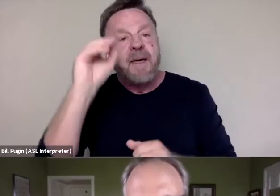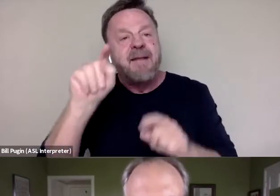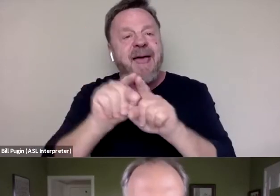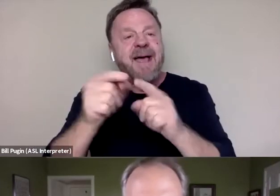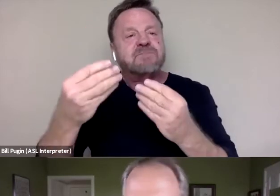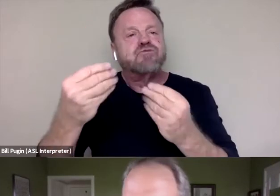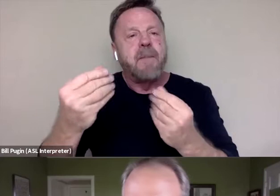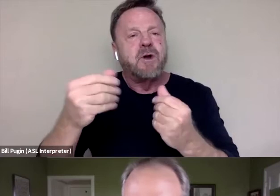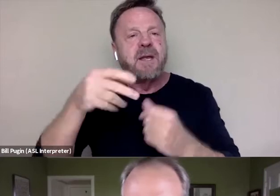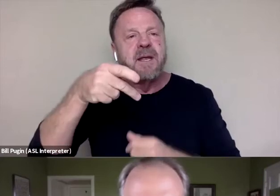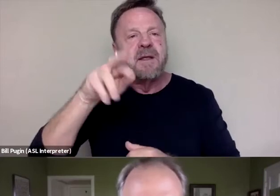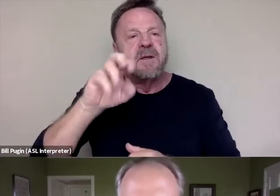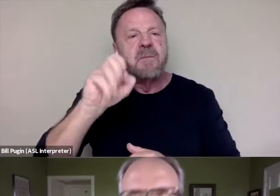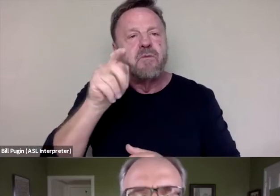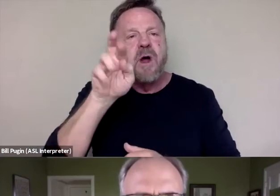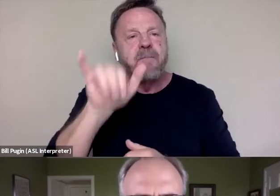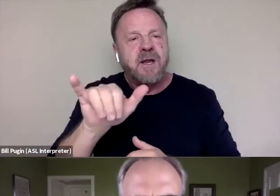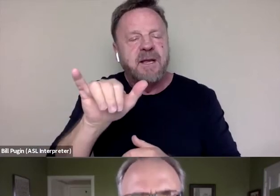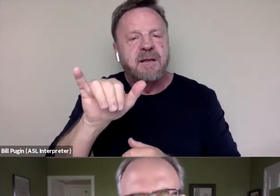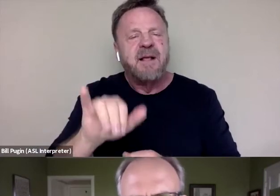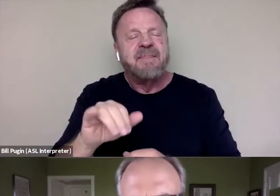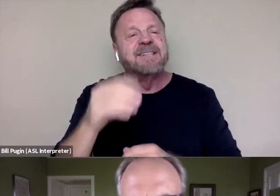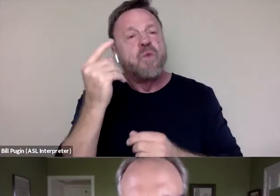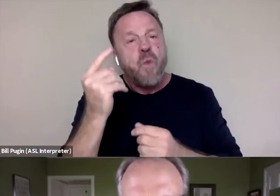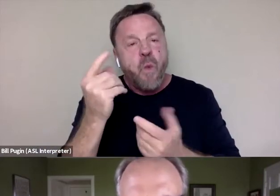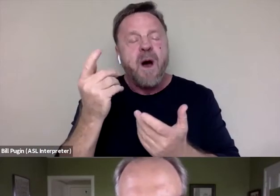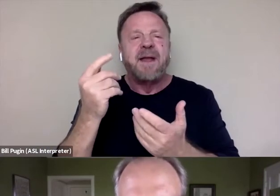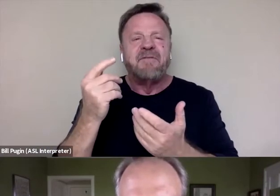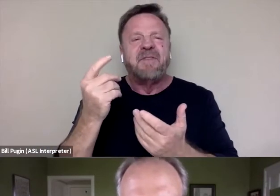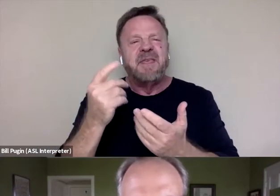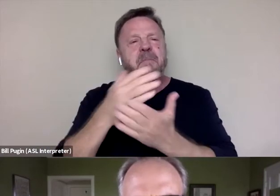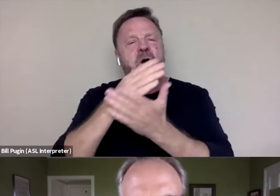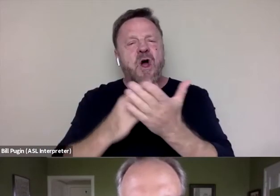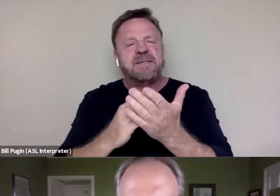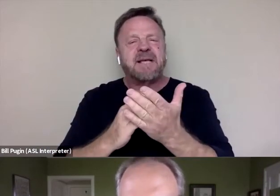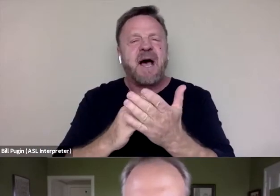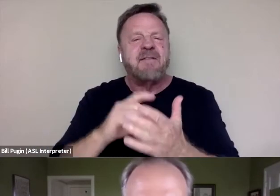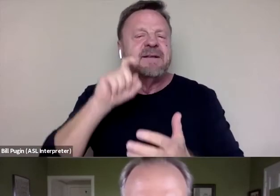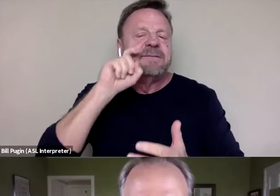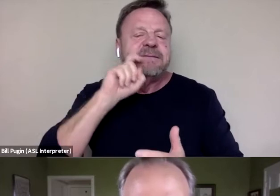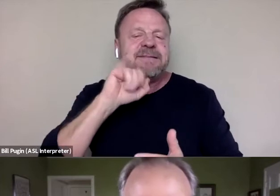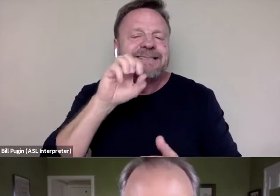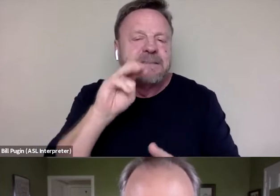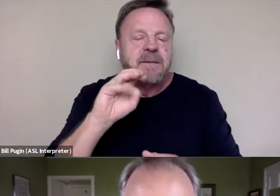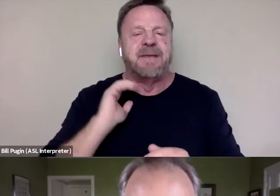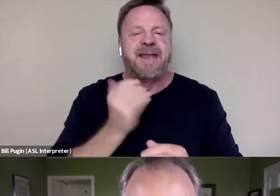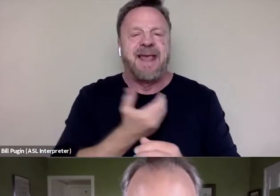I mean, that's one of the aspects of the sexism in our society. You can certainly see that